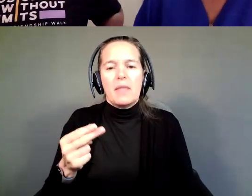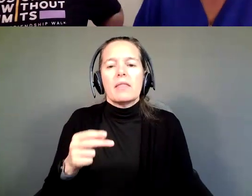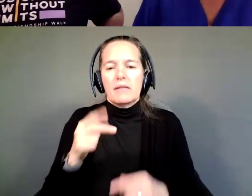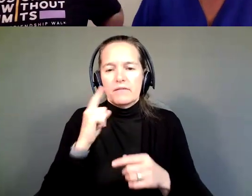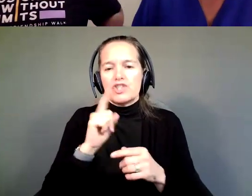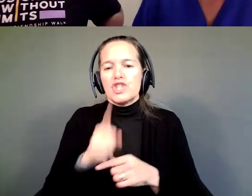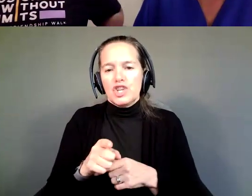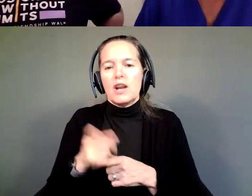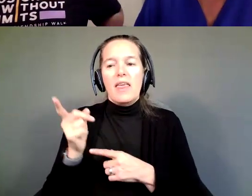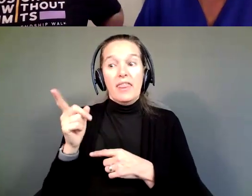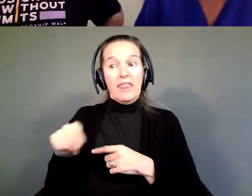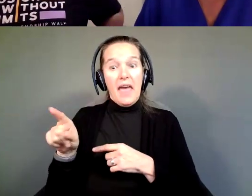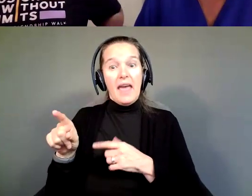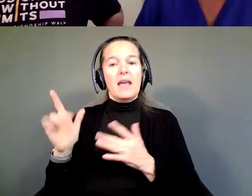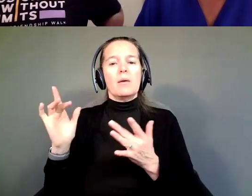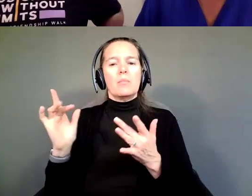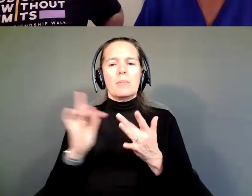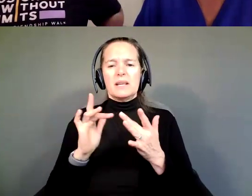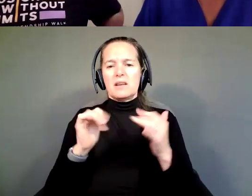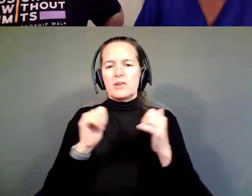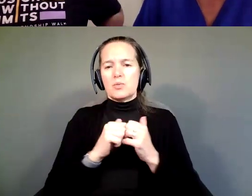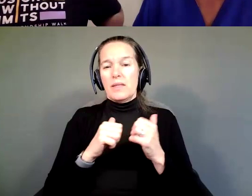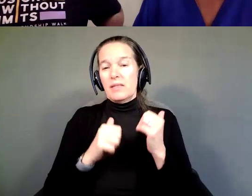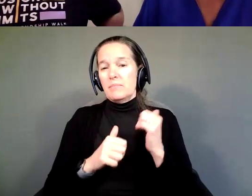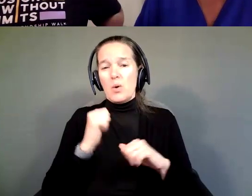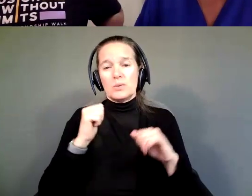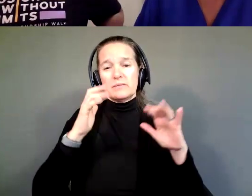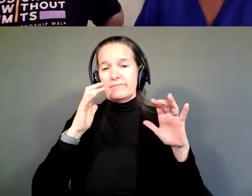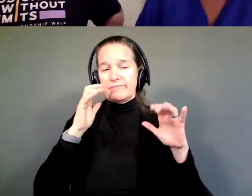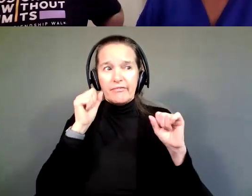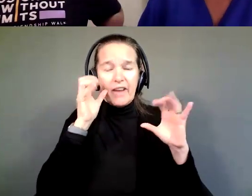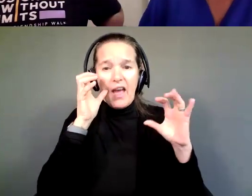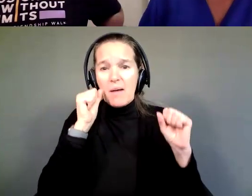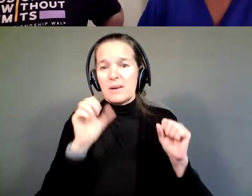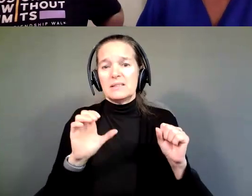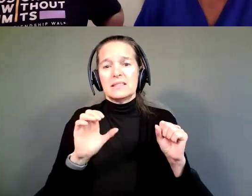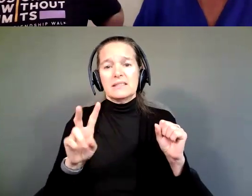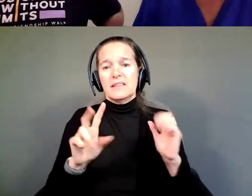They put me in touch with the most phenomenal consultant, Monica Dole.